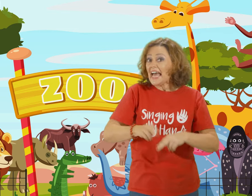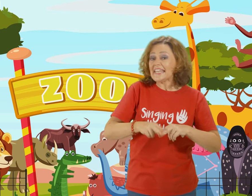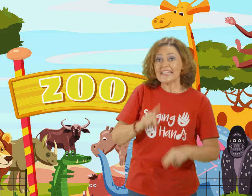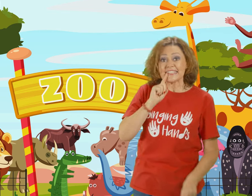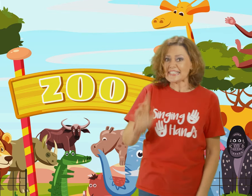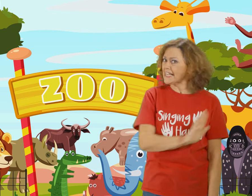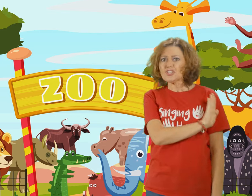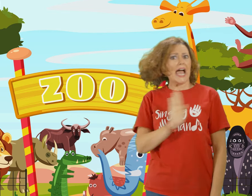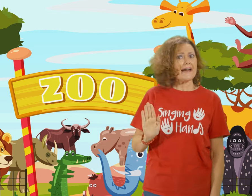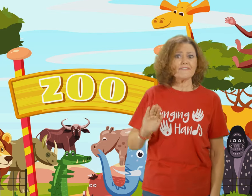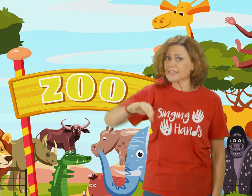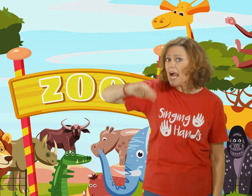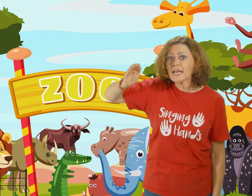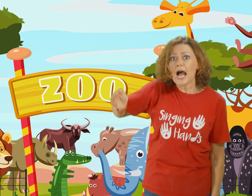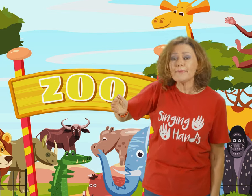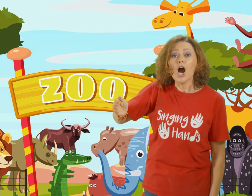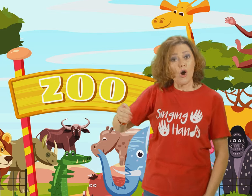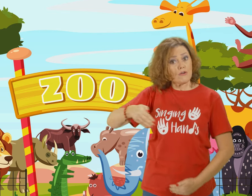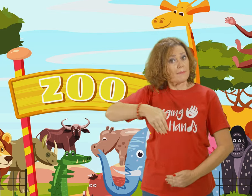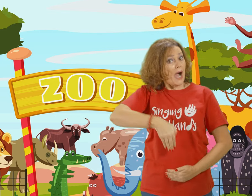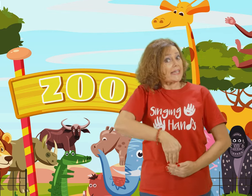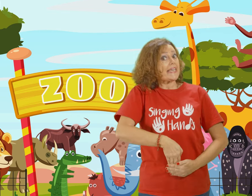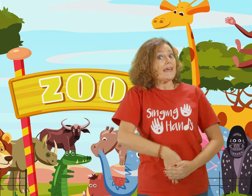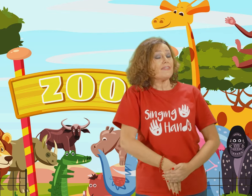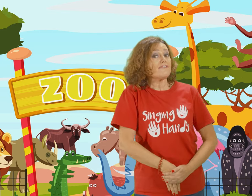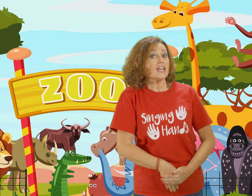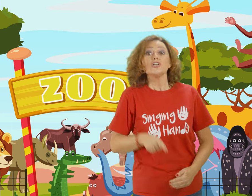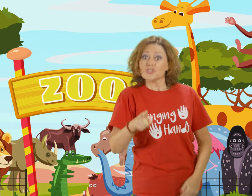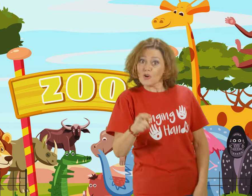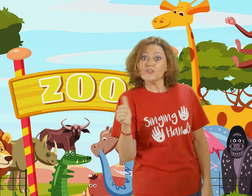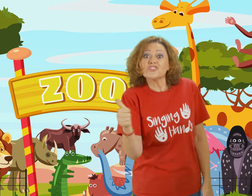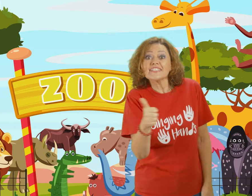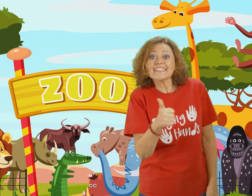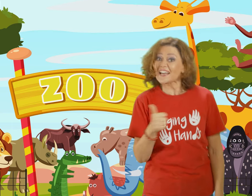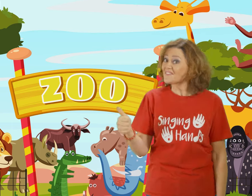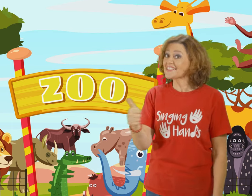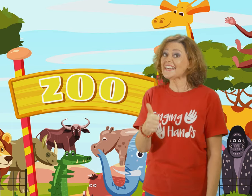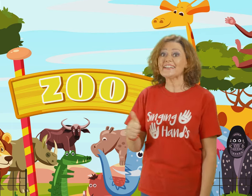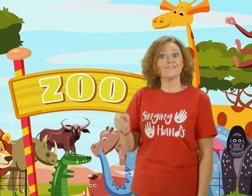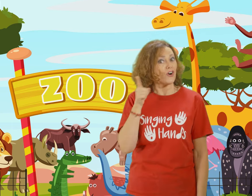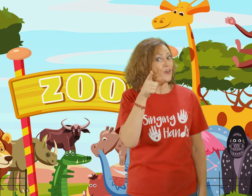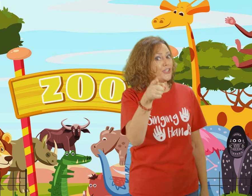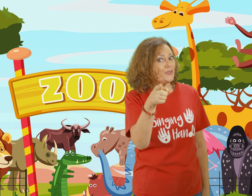And he said "You haven't got a hump Or a pocket in the front So you'll just have to settle for you,